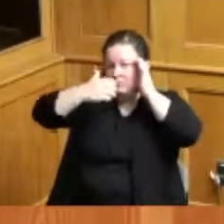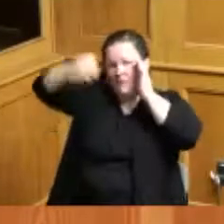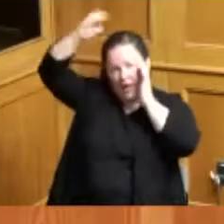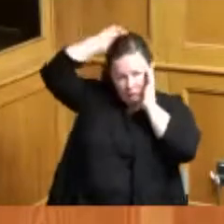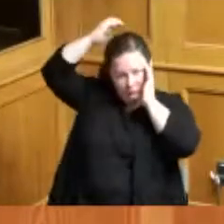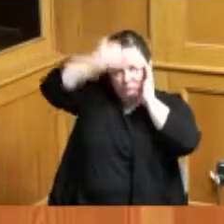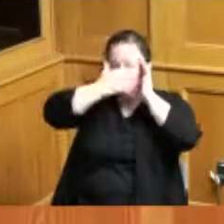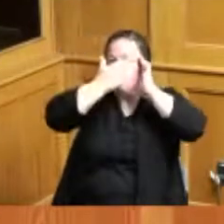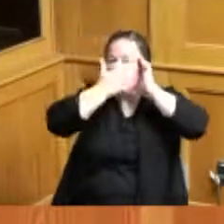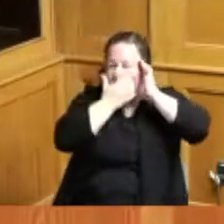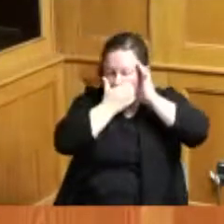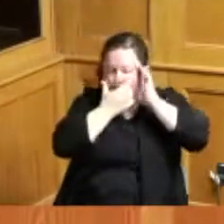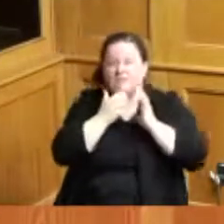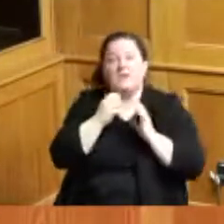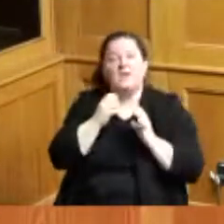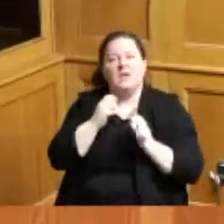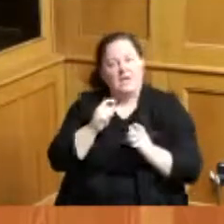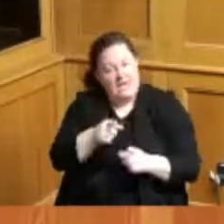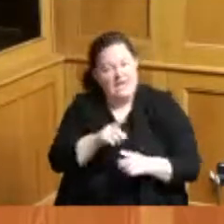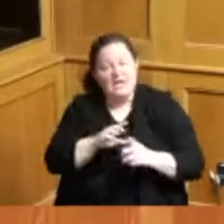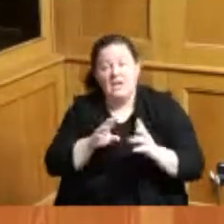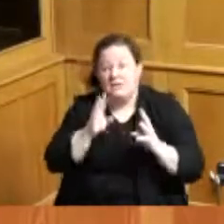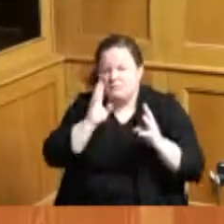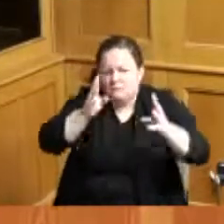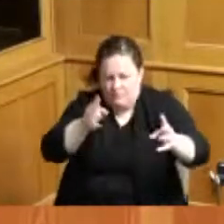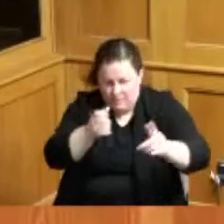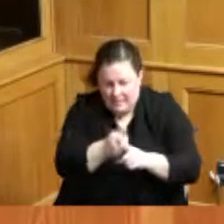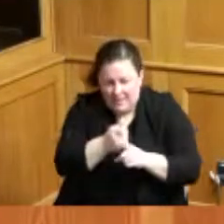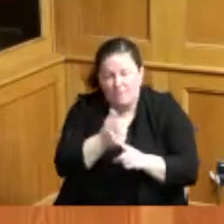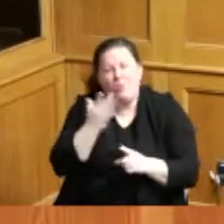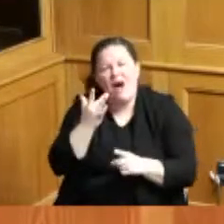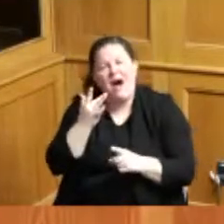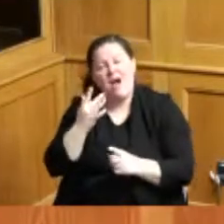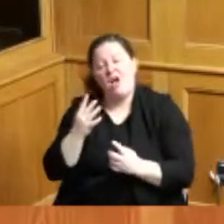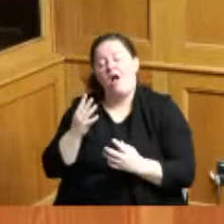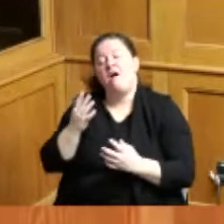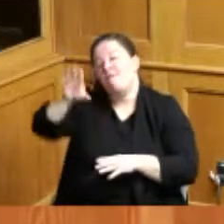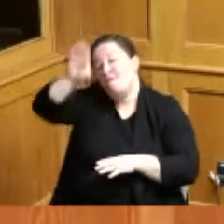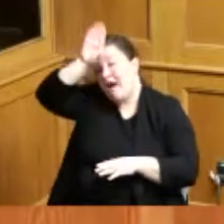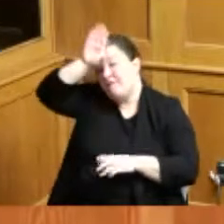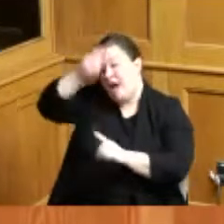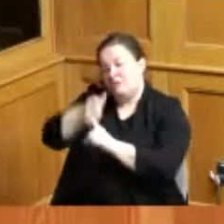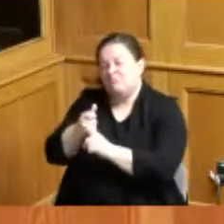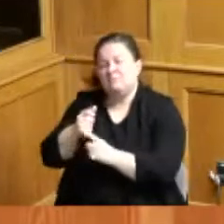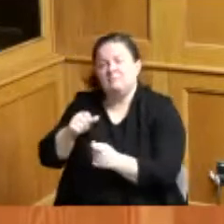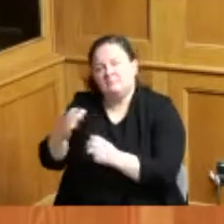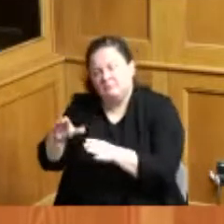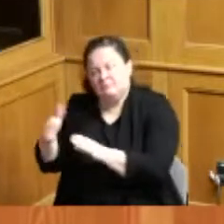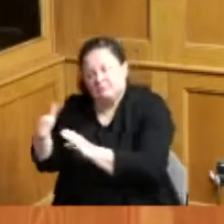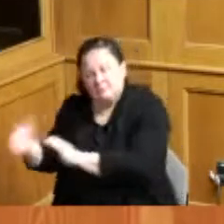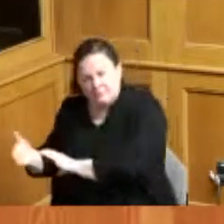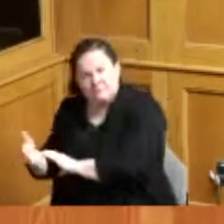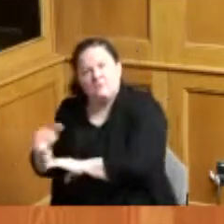firefighters were being killed by smoke on the job the hood which went over his head featured tubes